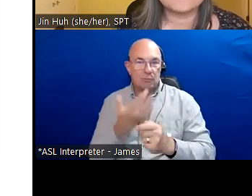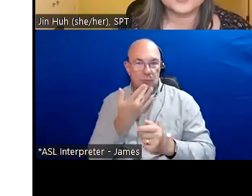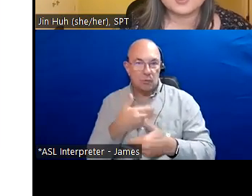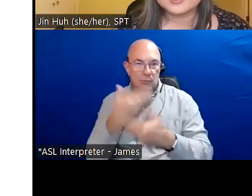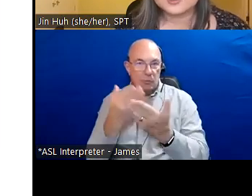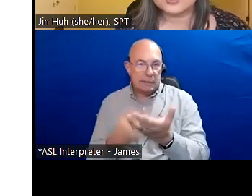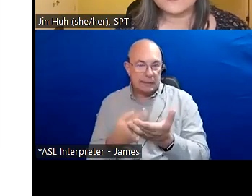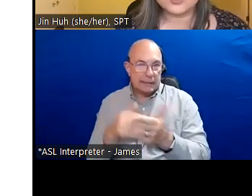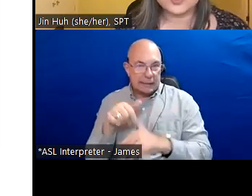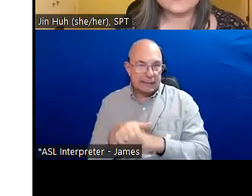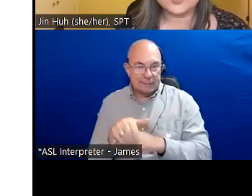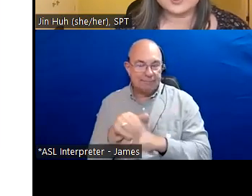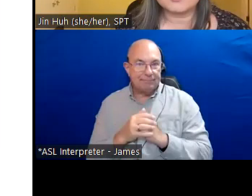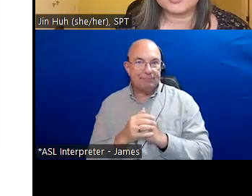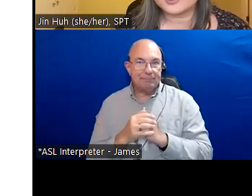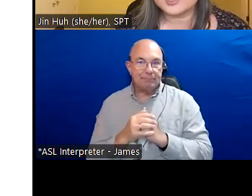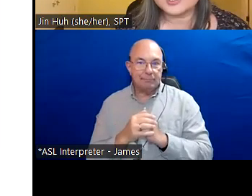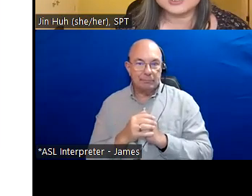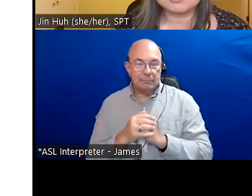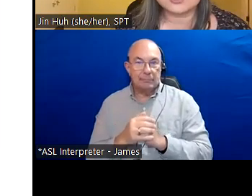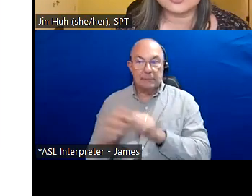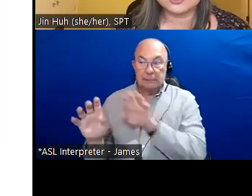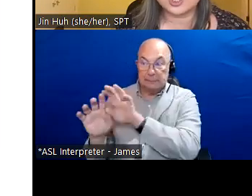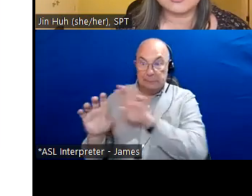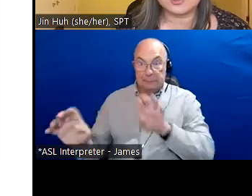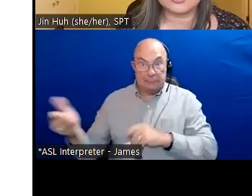advocating for. This includes adapting our work, processes, and policies to align with,